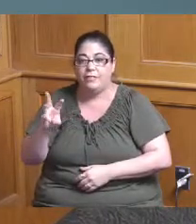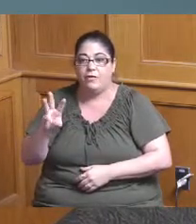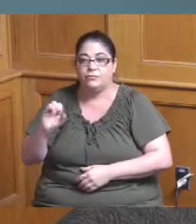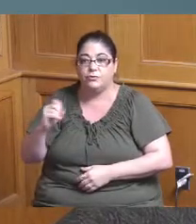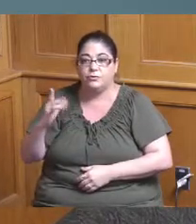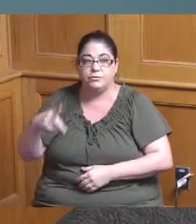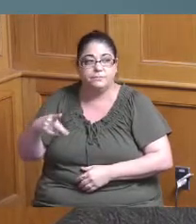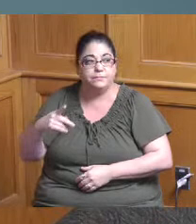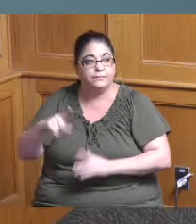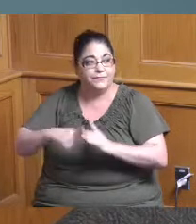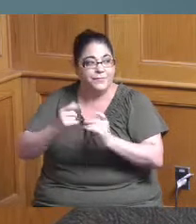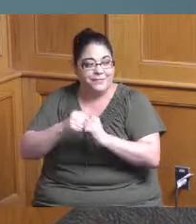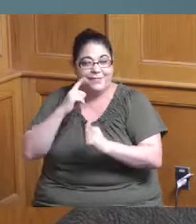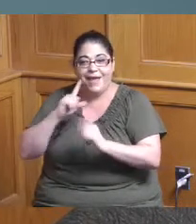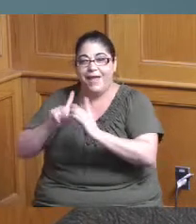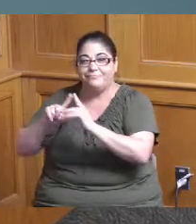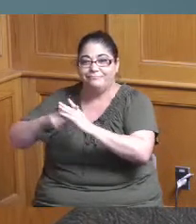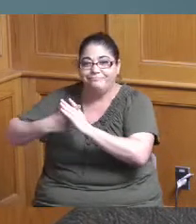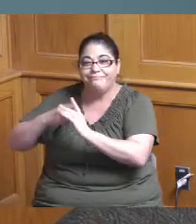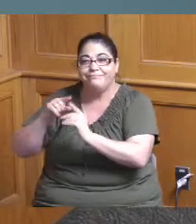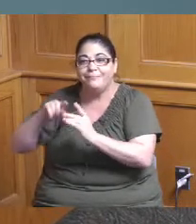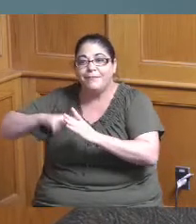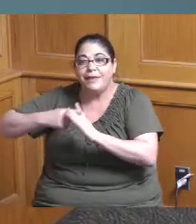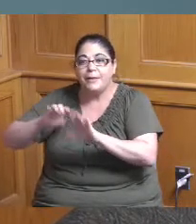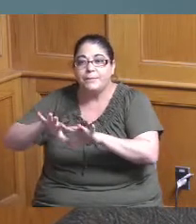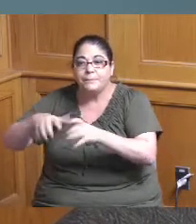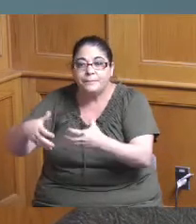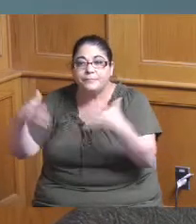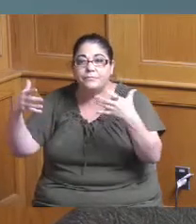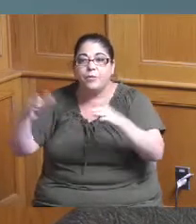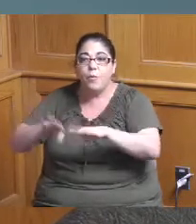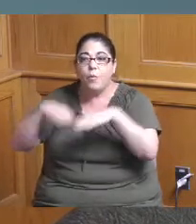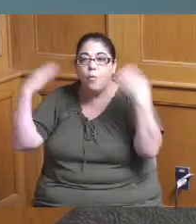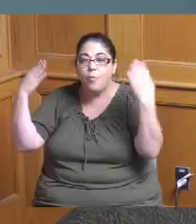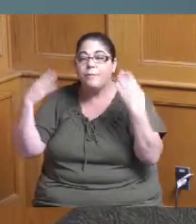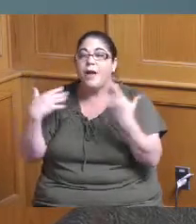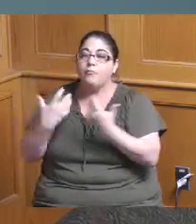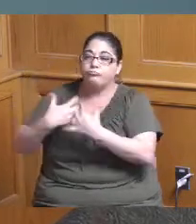and allow it to happen because we want to make sure that things are working out well before we